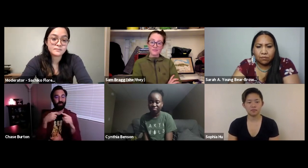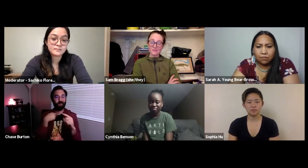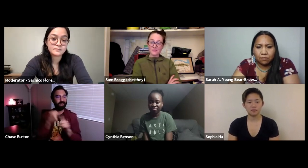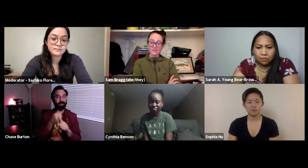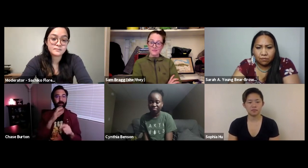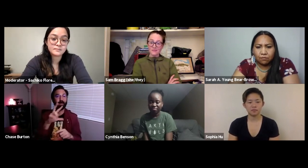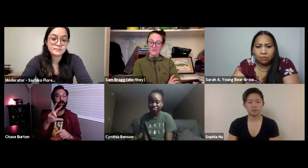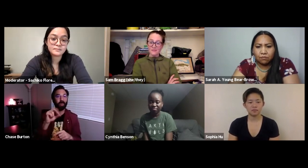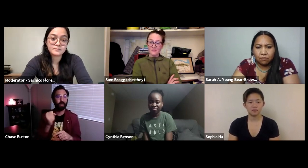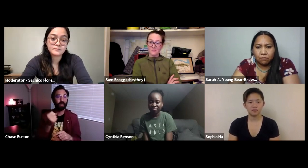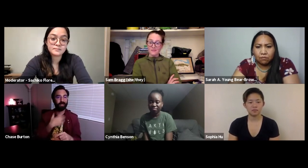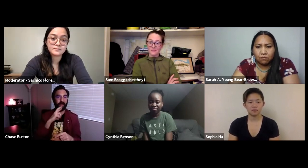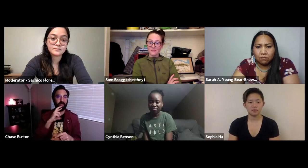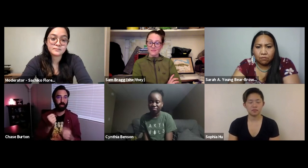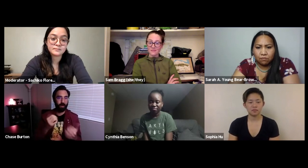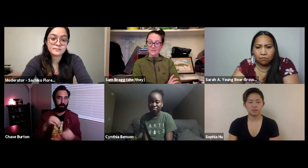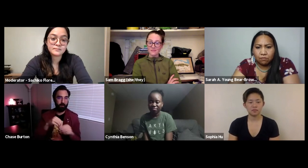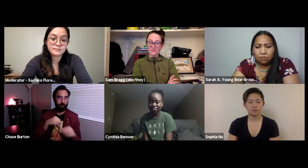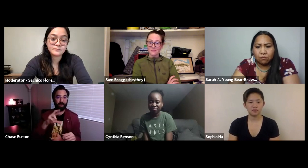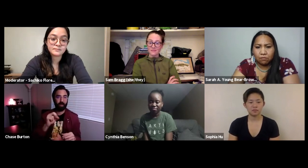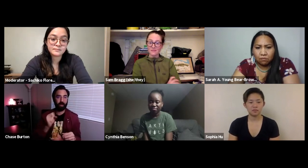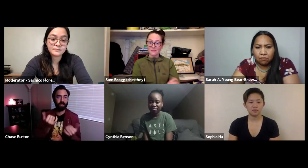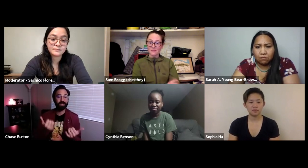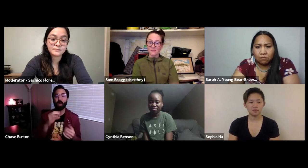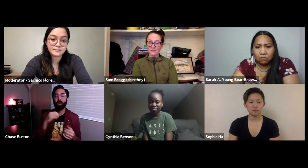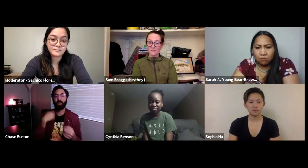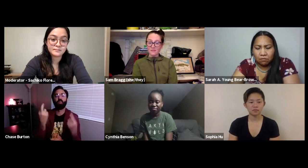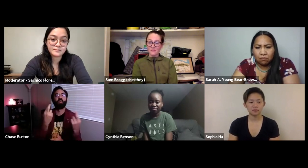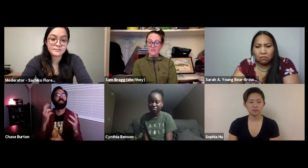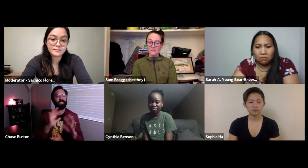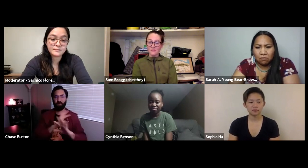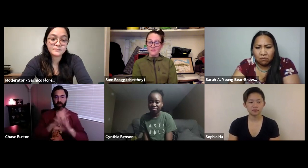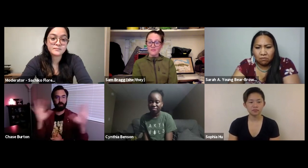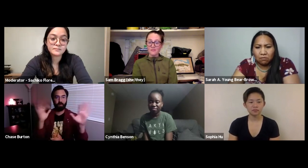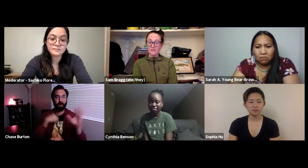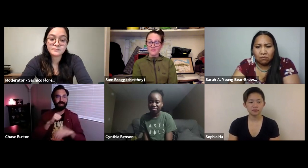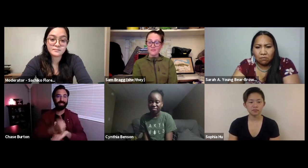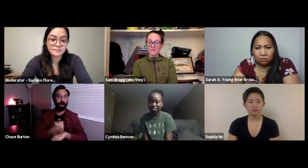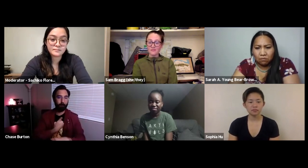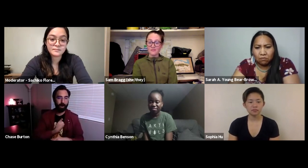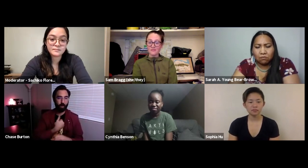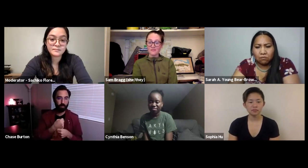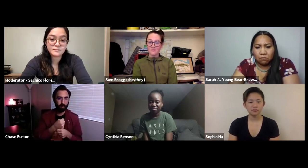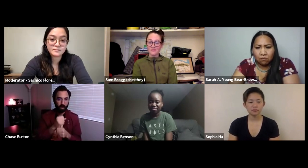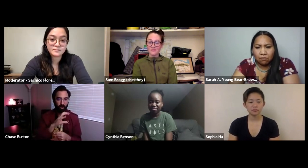struggled to have accessibility in the film industry and I'm in my 30s so I realized that